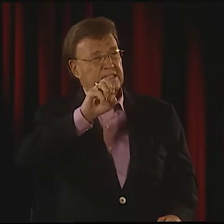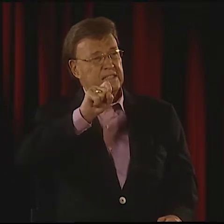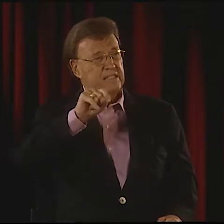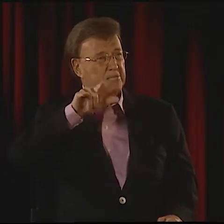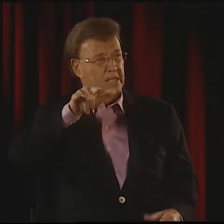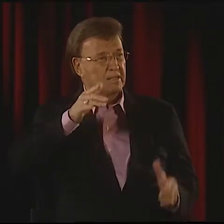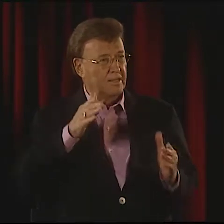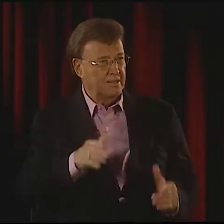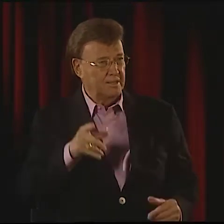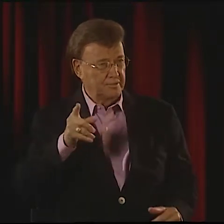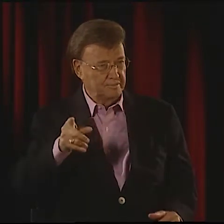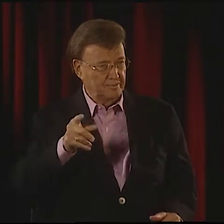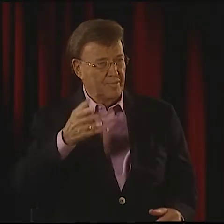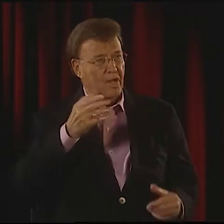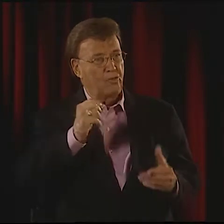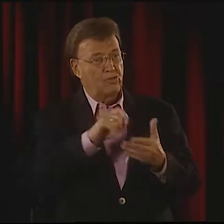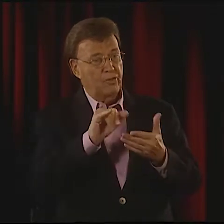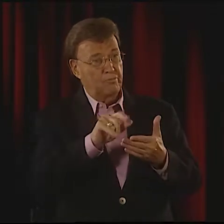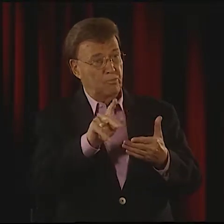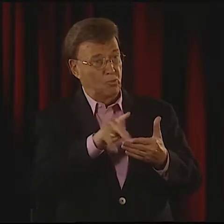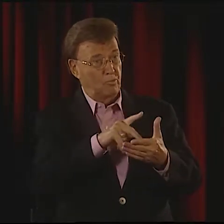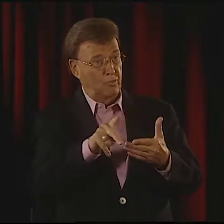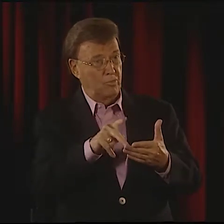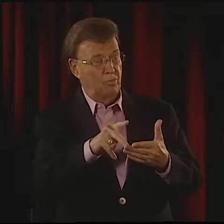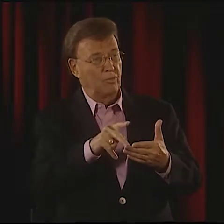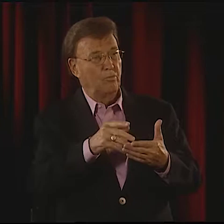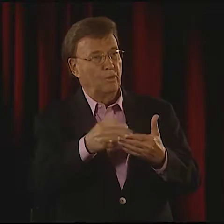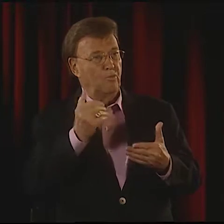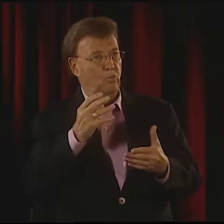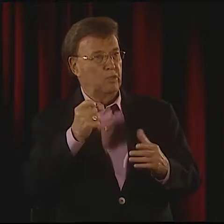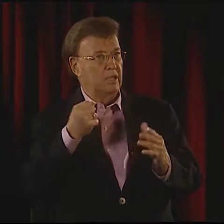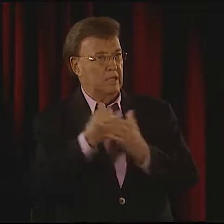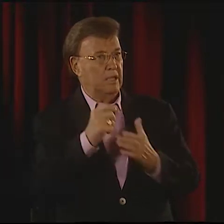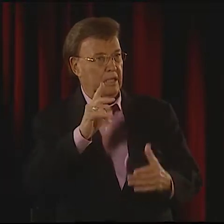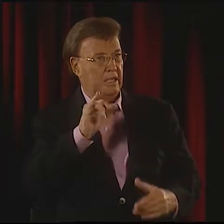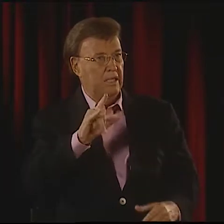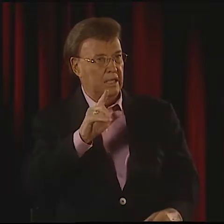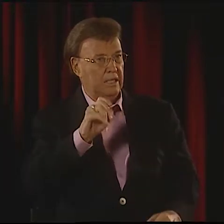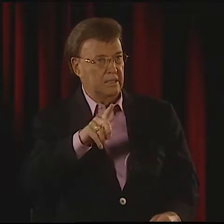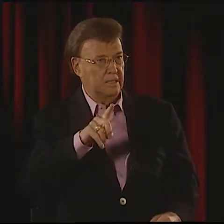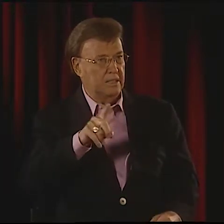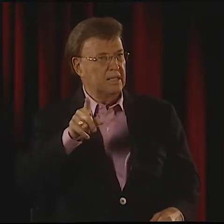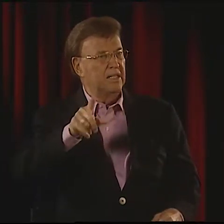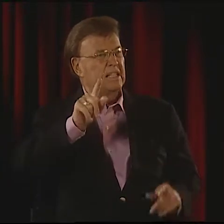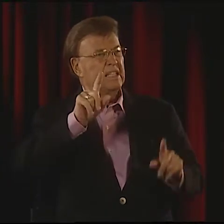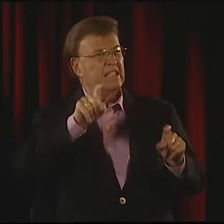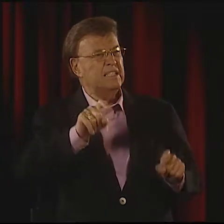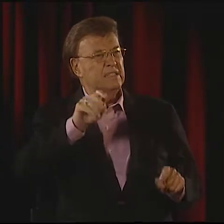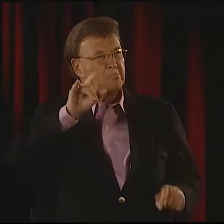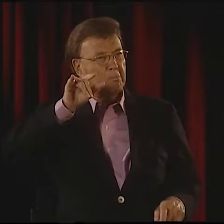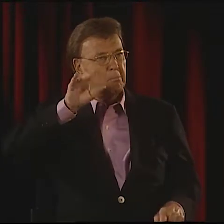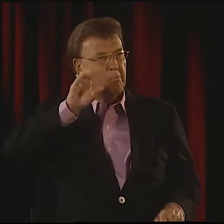HE HAD WRITTEN A POEM BEFORE HE DIED. HE WAS A TEST PILOT FOR A BOMBER,